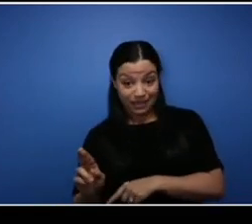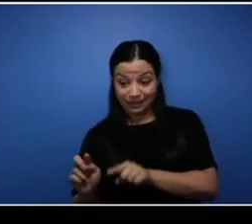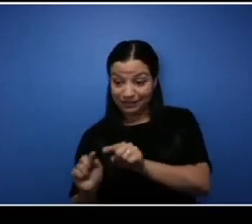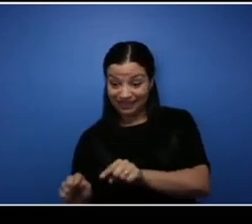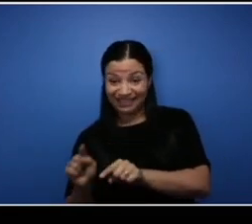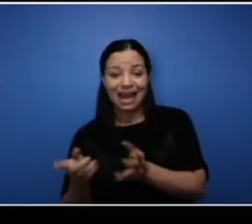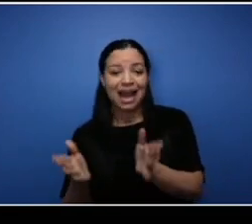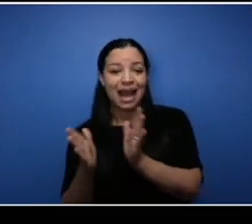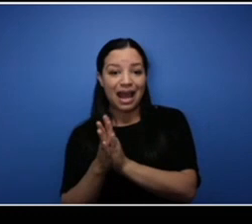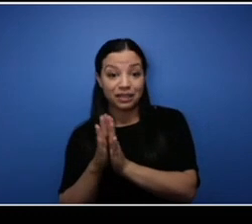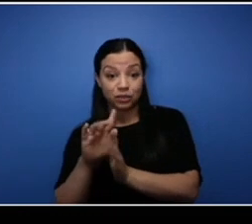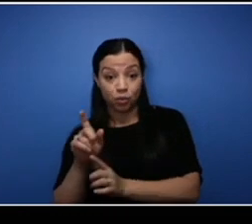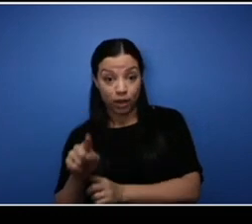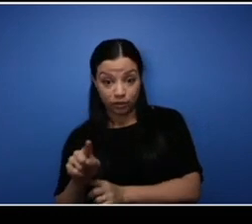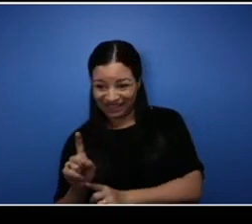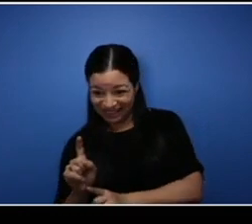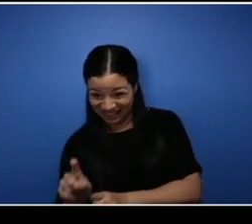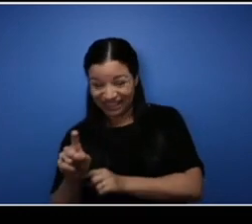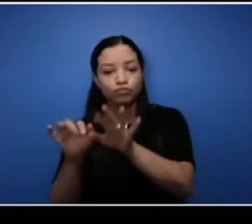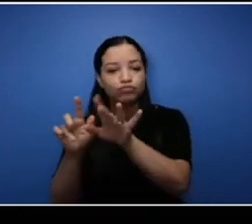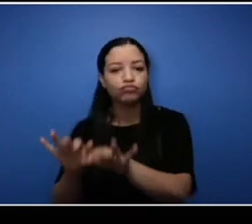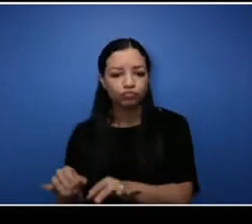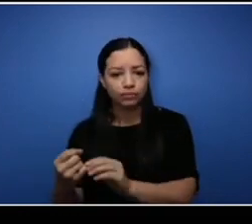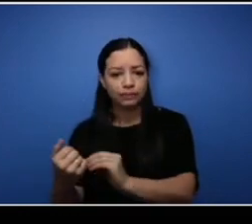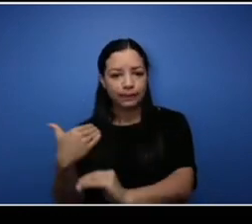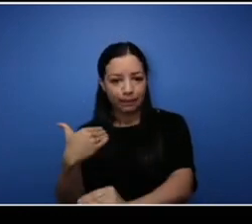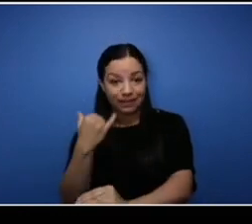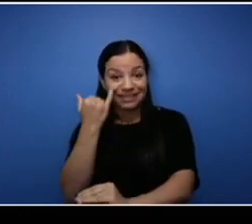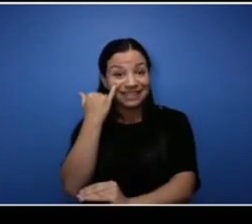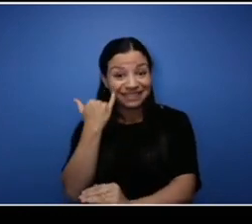questions that are not answered during today's live event will be collected and answered